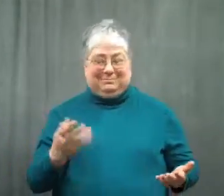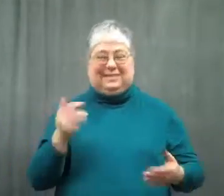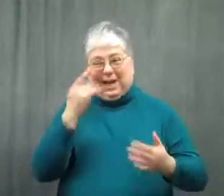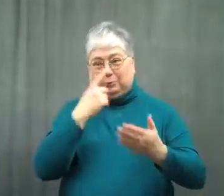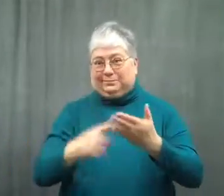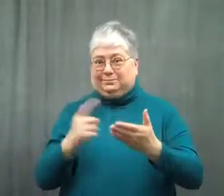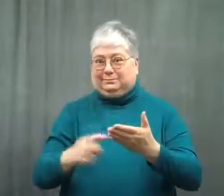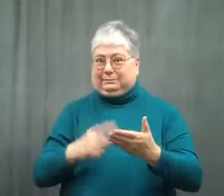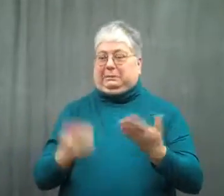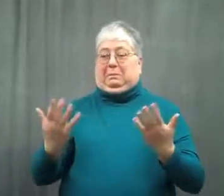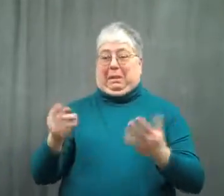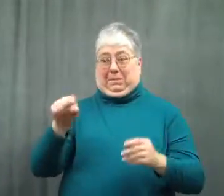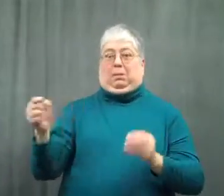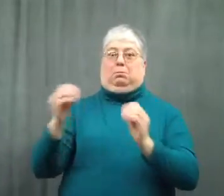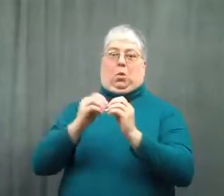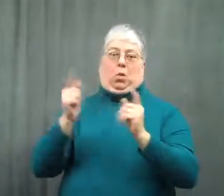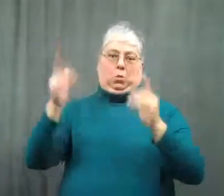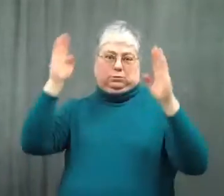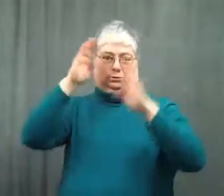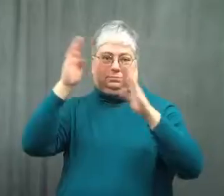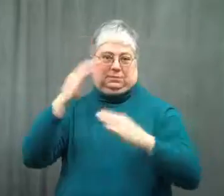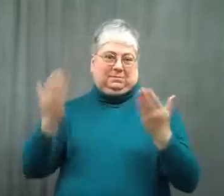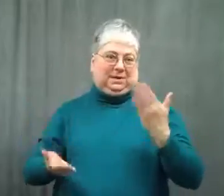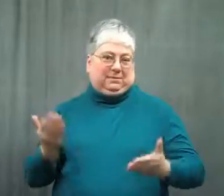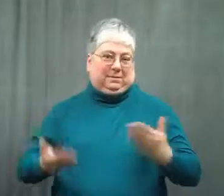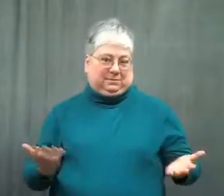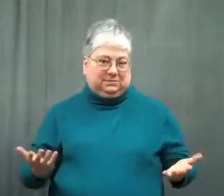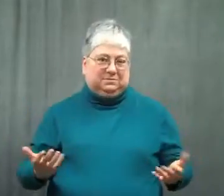That's being looked into, so there may be more people in trouble.